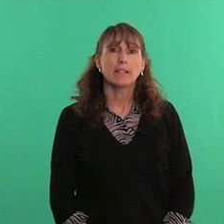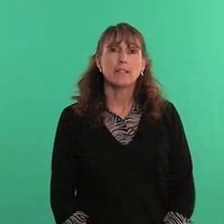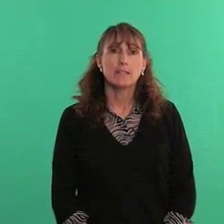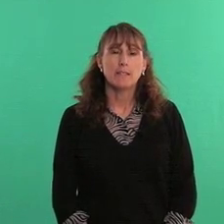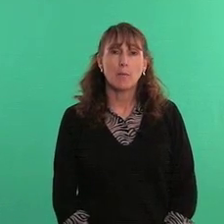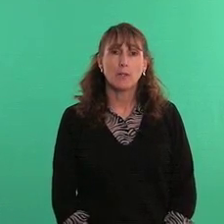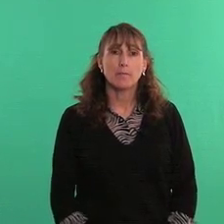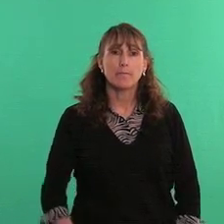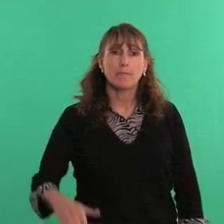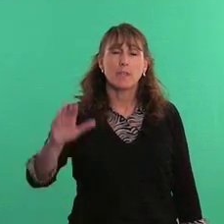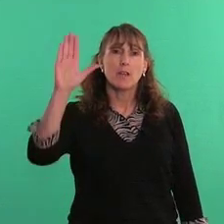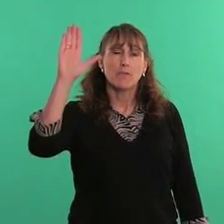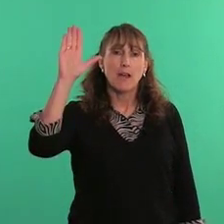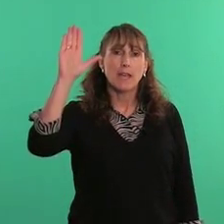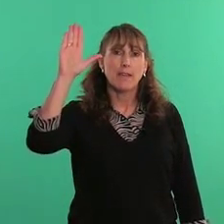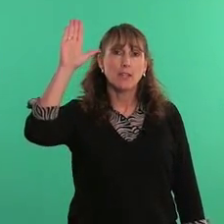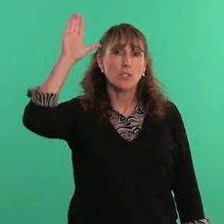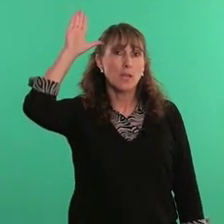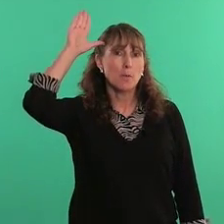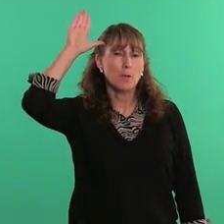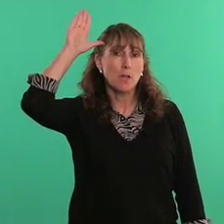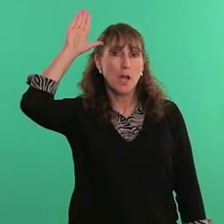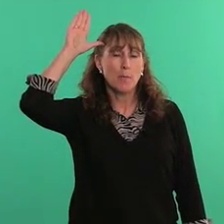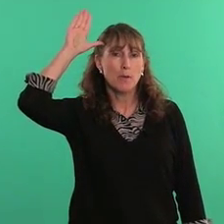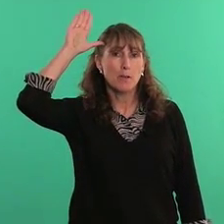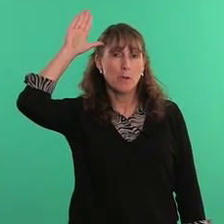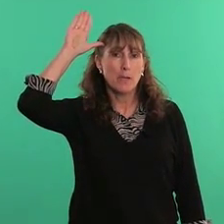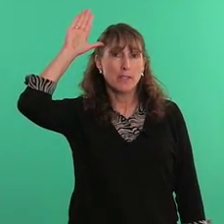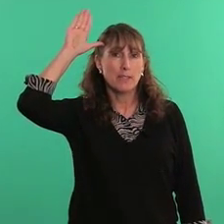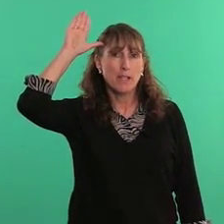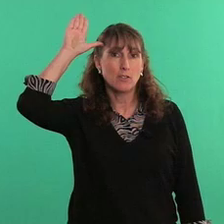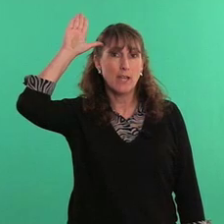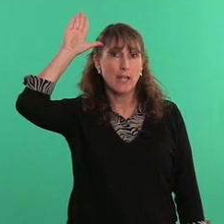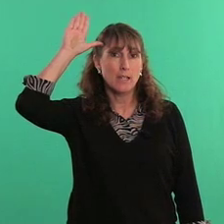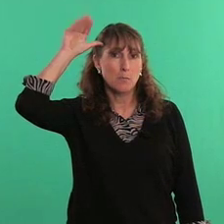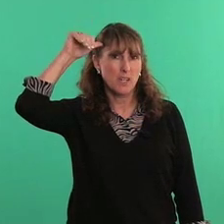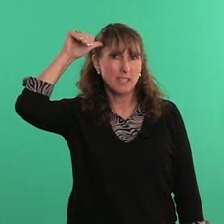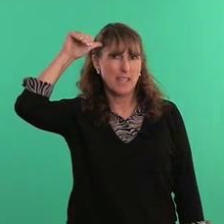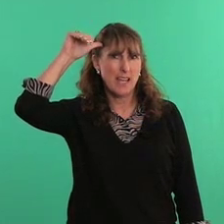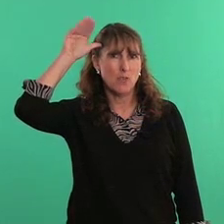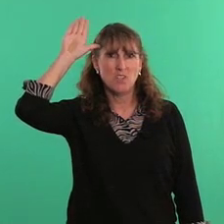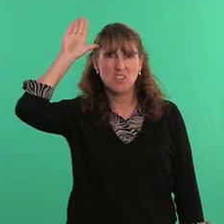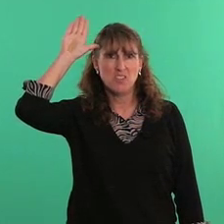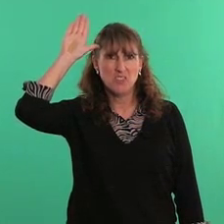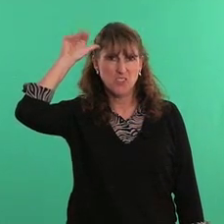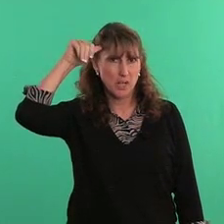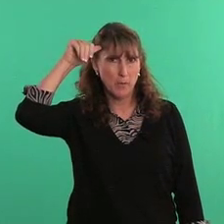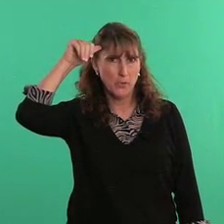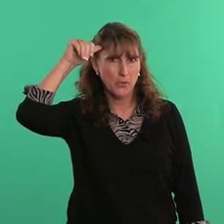stubborn - 5 handshape up by the side your head and bring it down - stubborn -